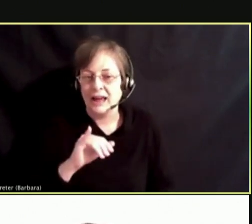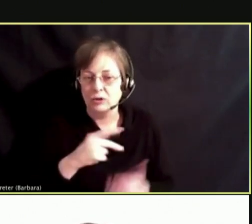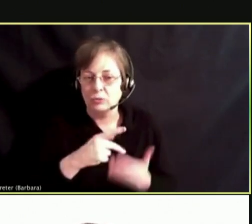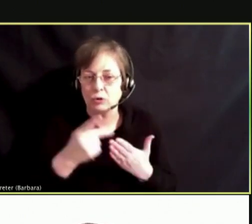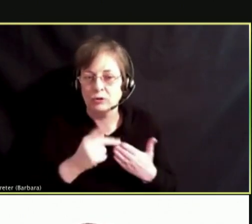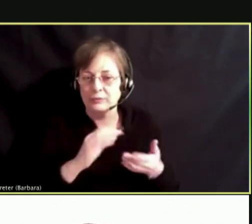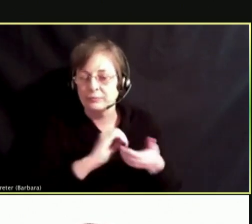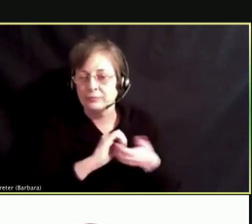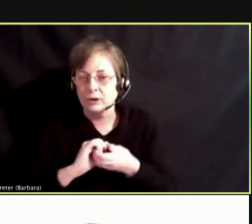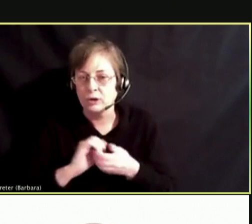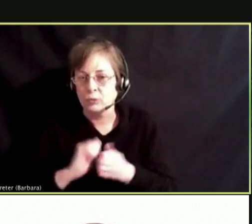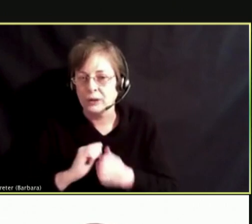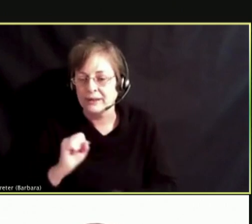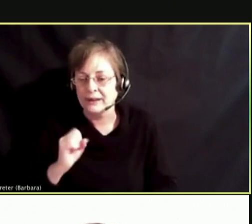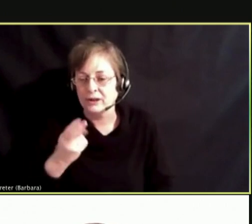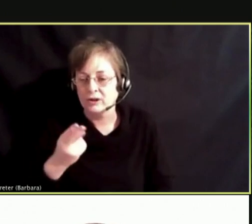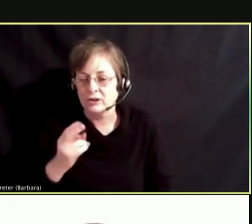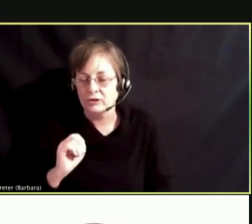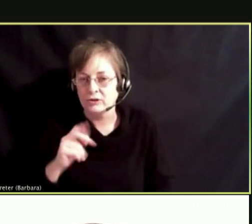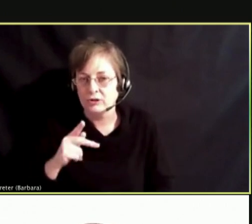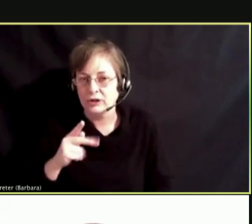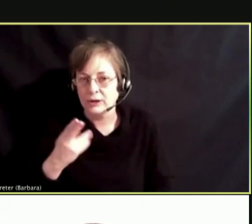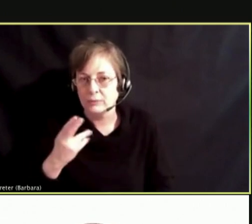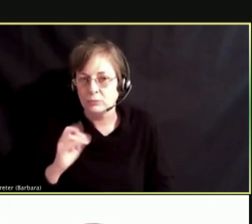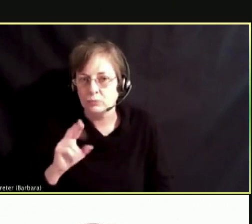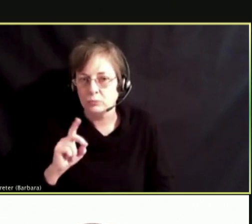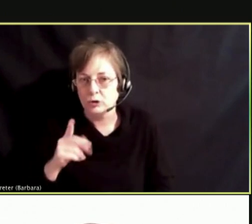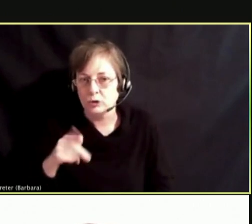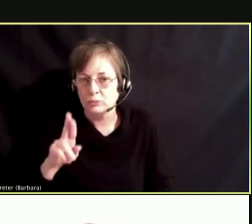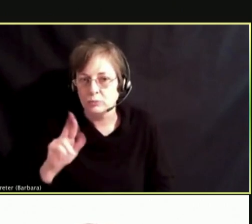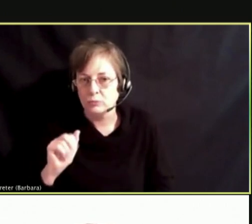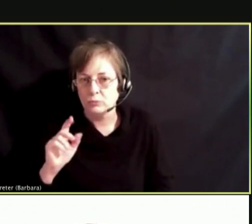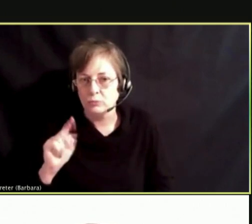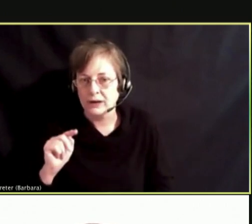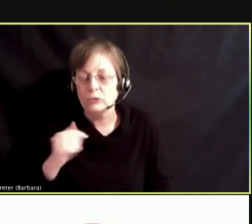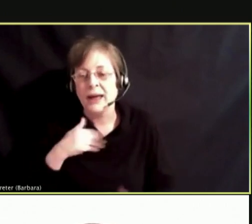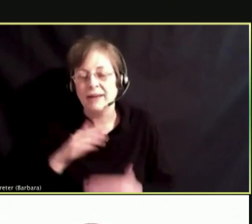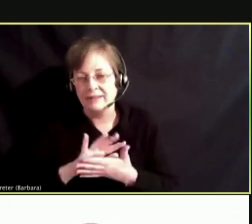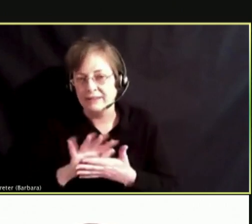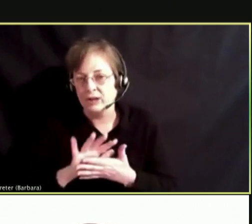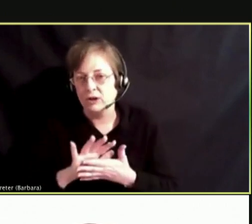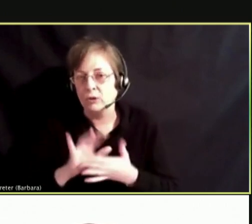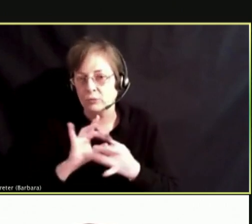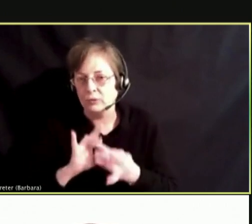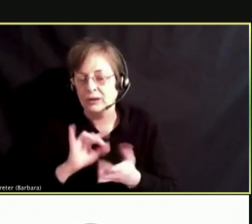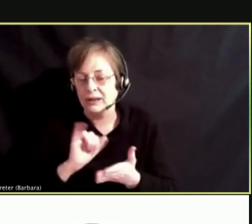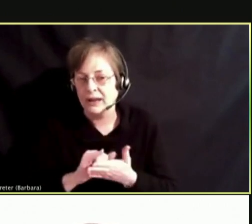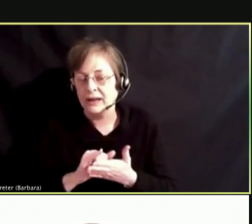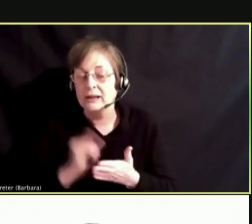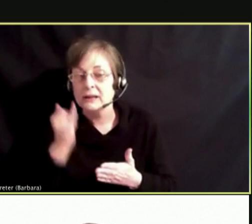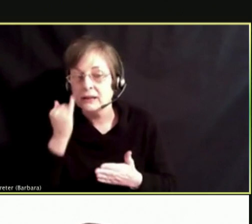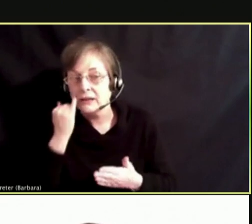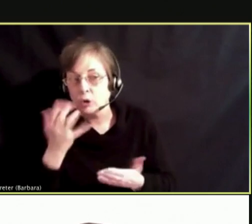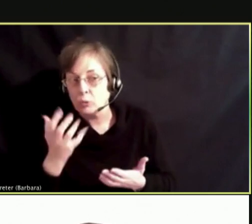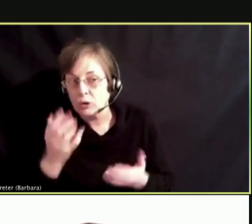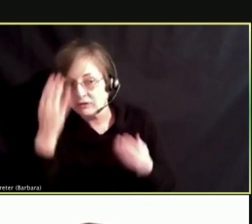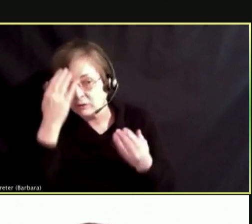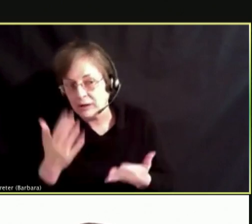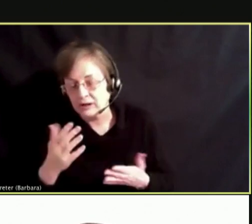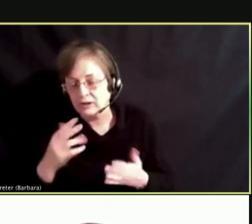AS PART OF THE LAND AND. WE HAVE A WAY MAKING VIDEO ON THAT AS WELL. OF YOUR FAMILIES ARE LOOKING FOR INFORMATION YOU CAN GO TO THE WAY MAKING SITE AND CONTACTOR